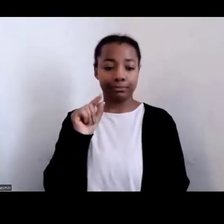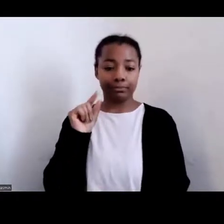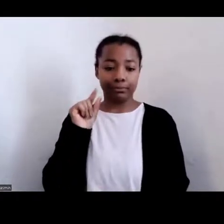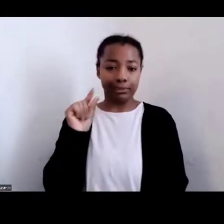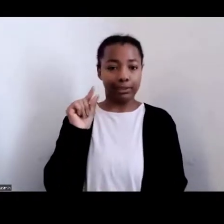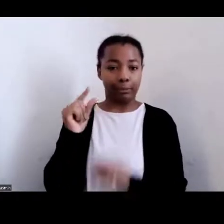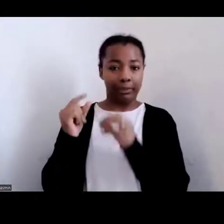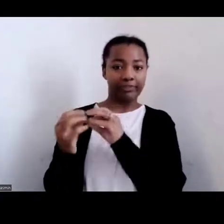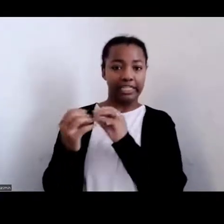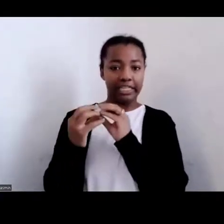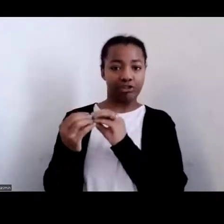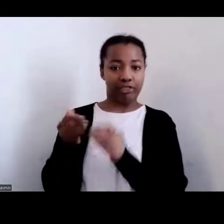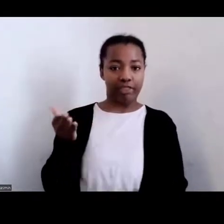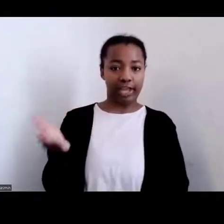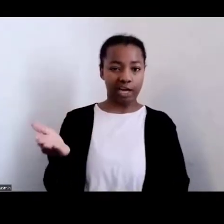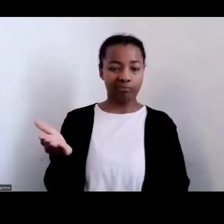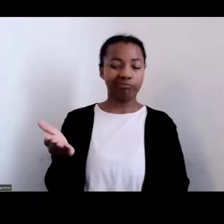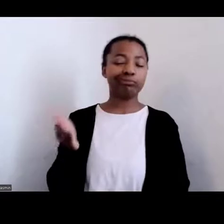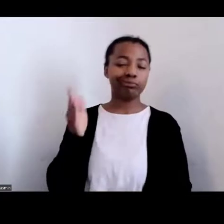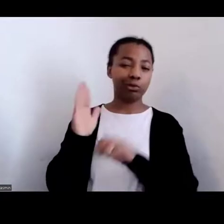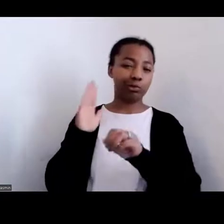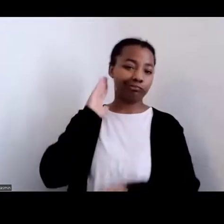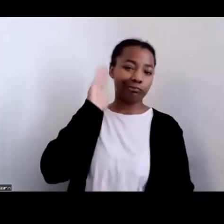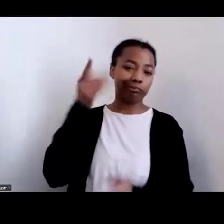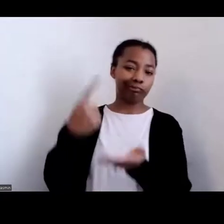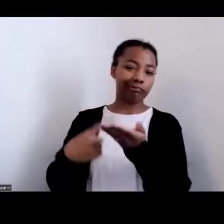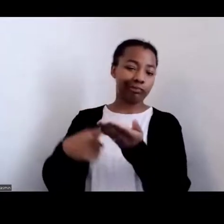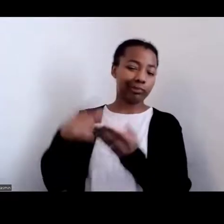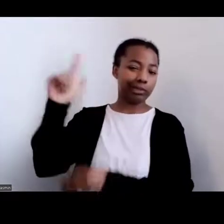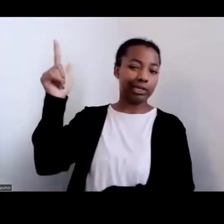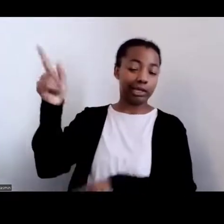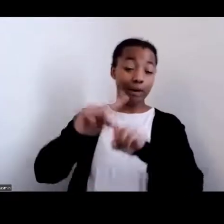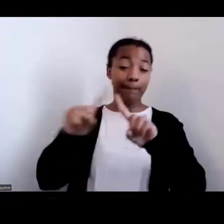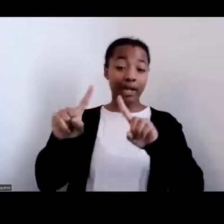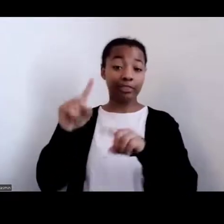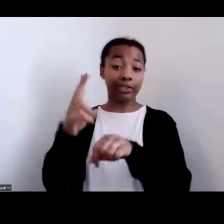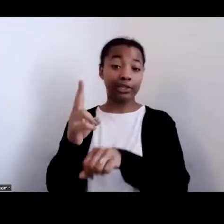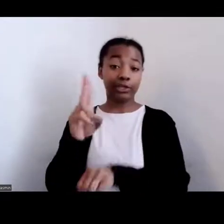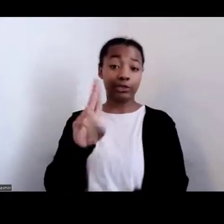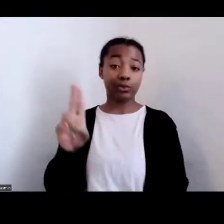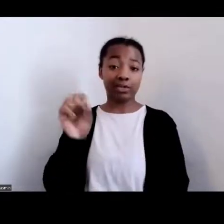But the U.S. economy was built then on this ‑‑ on the labor